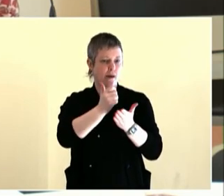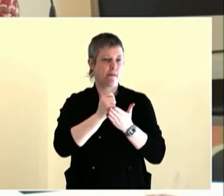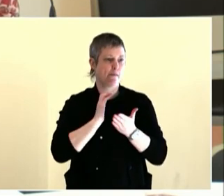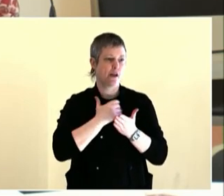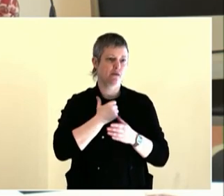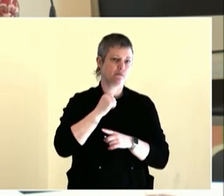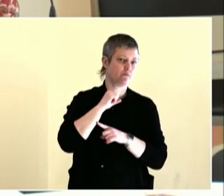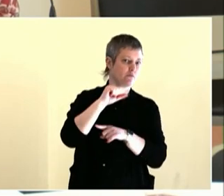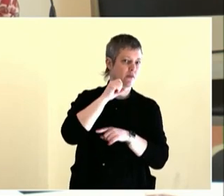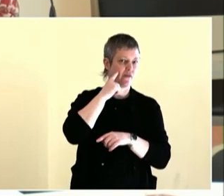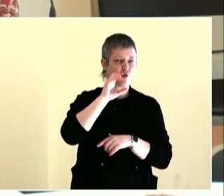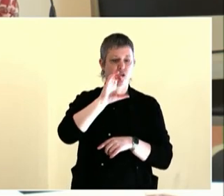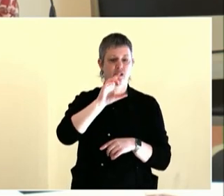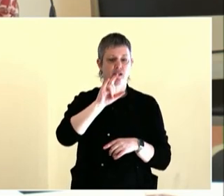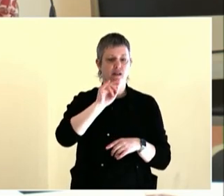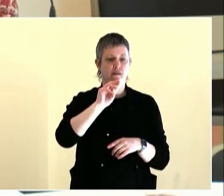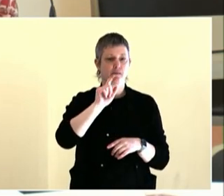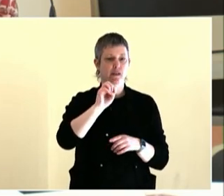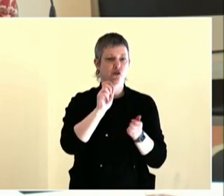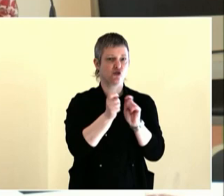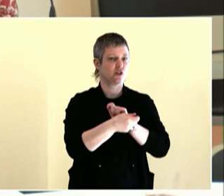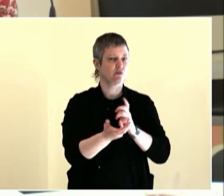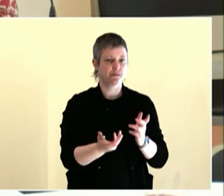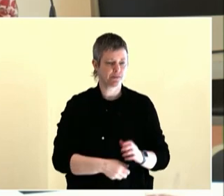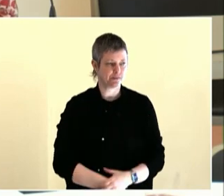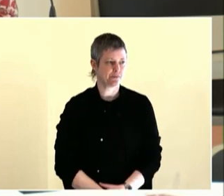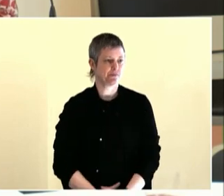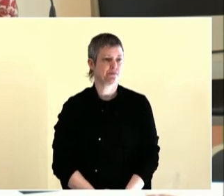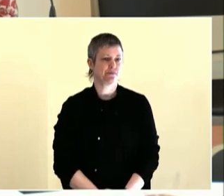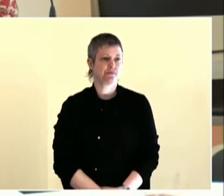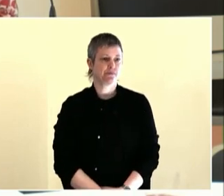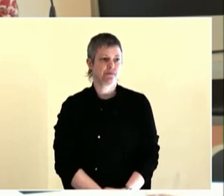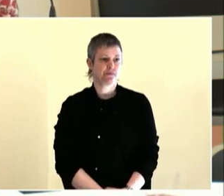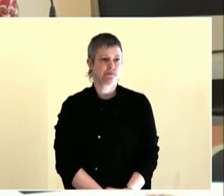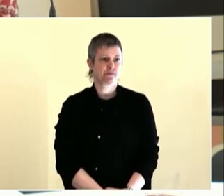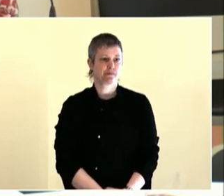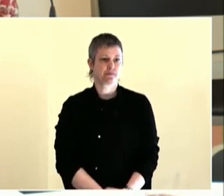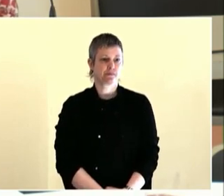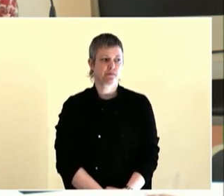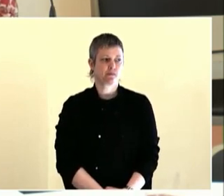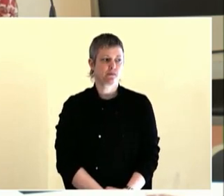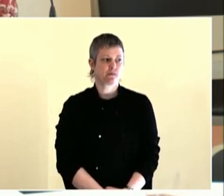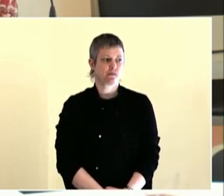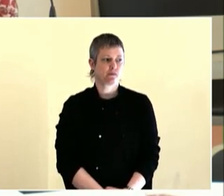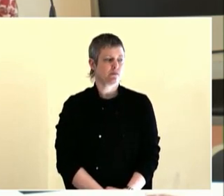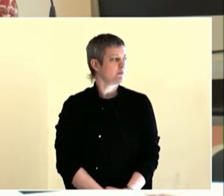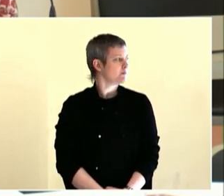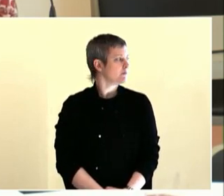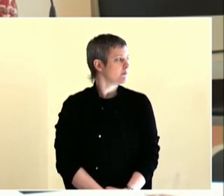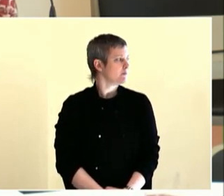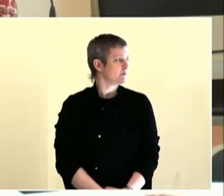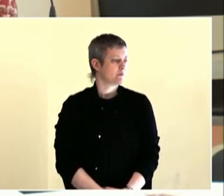Actively imagining your future selves can make the future feel more urgent, prime our brains to pay closer attention to it, and motivate us to actively shape the future today.